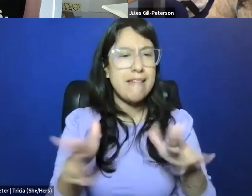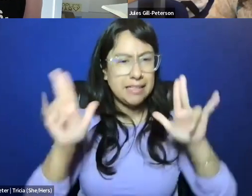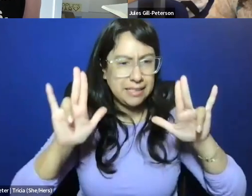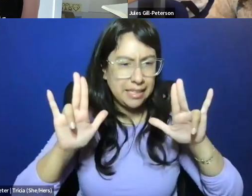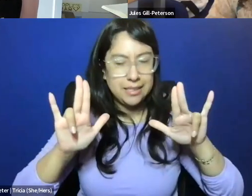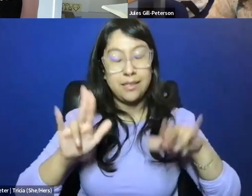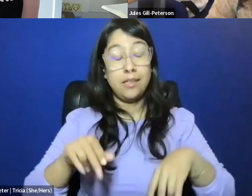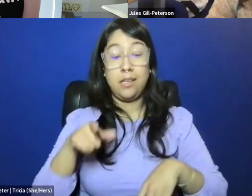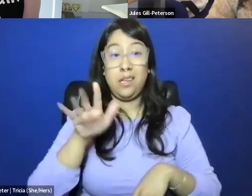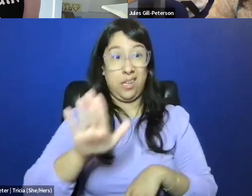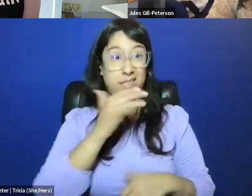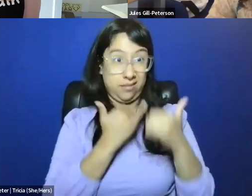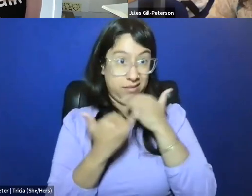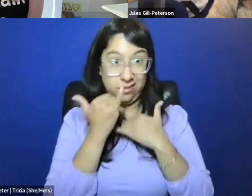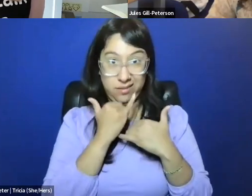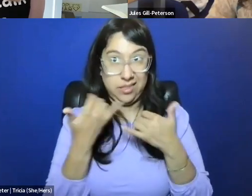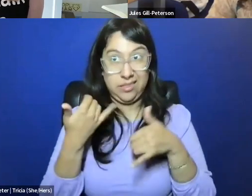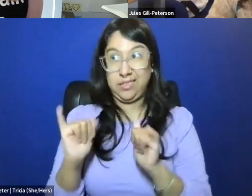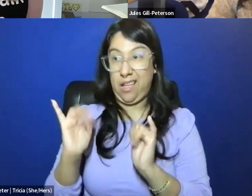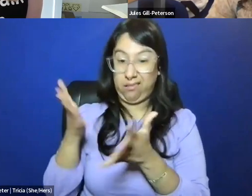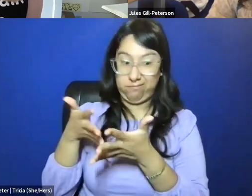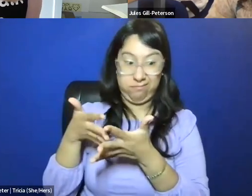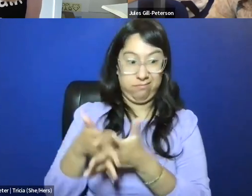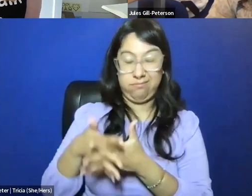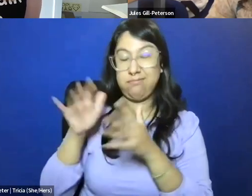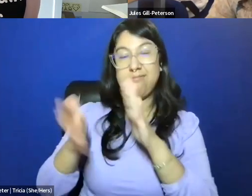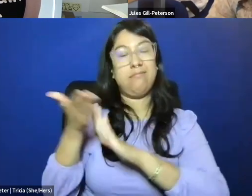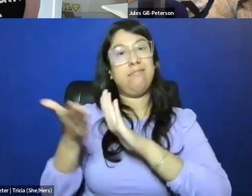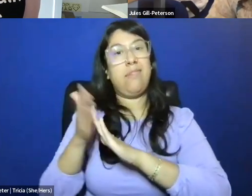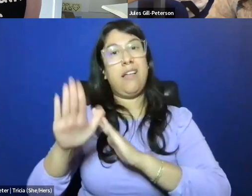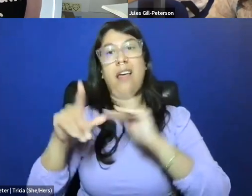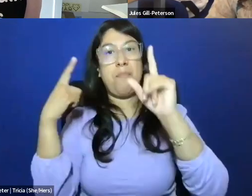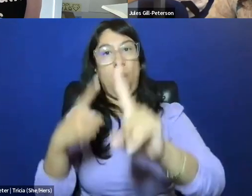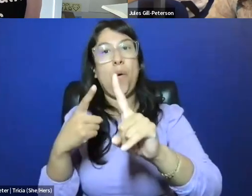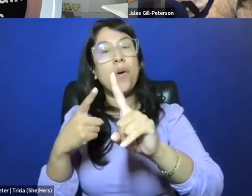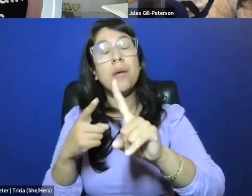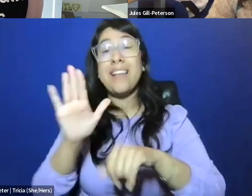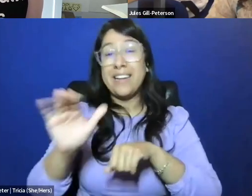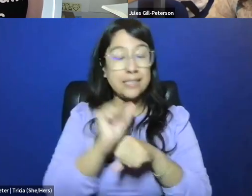and I think his heirs today are also operating in that mode, but of course, you know, his efforts